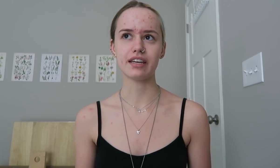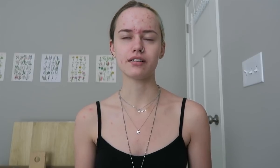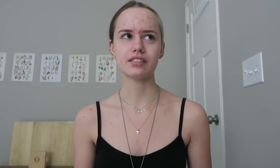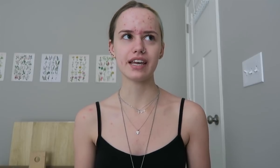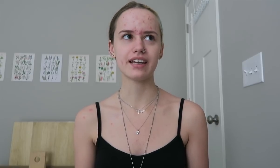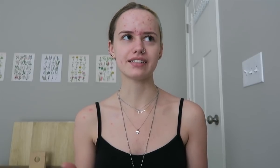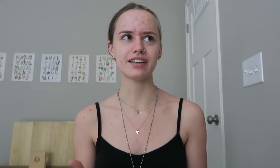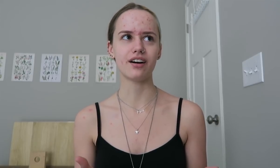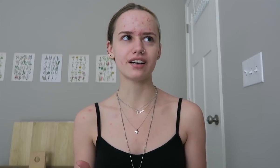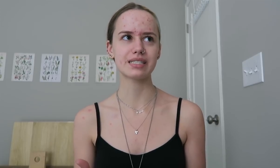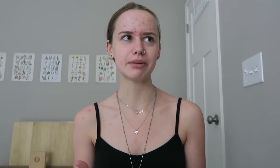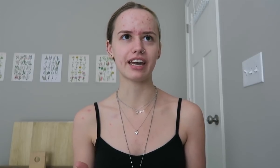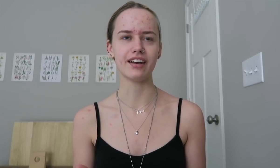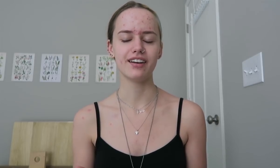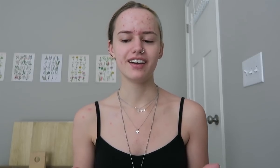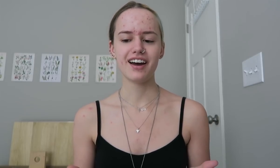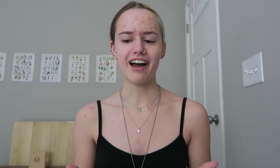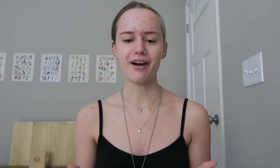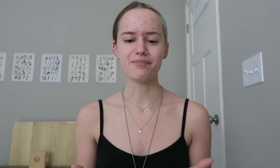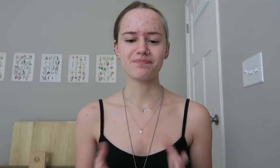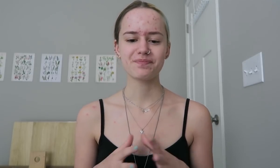pretty awesome they they-dang I said awesome again! Um,